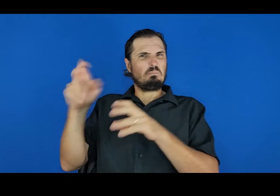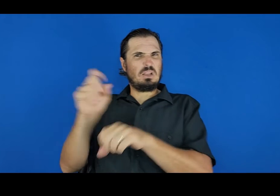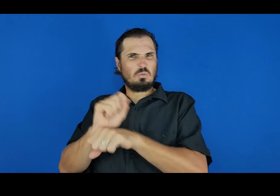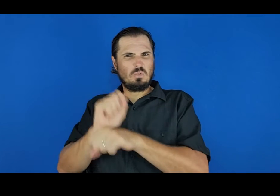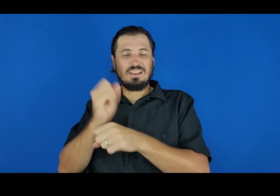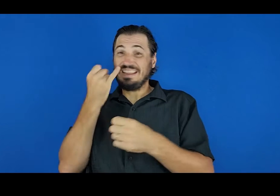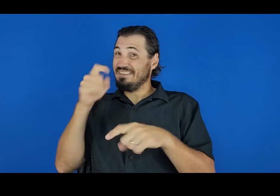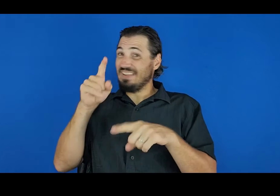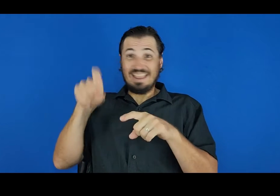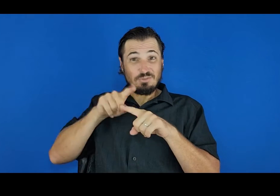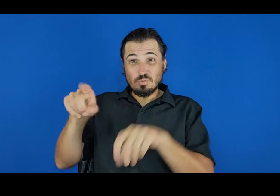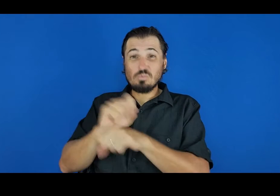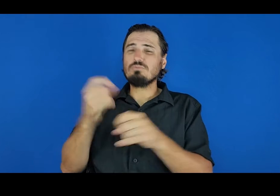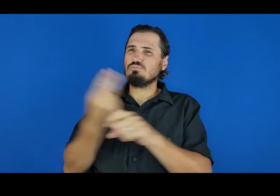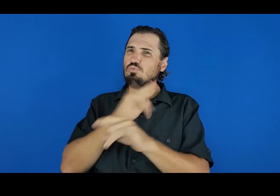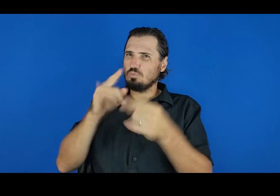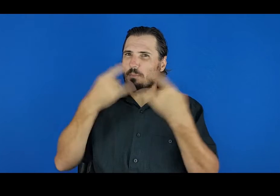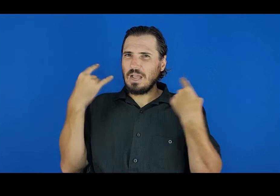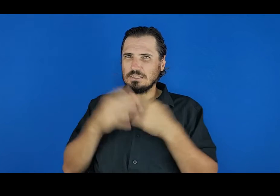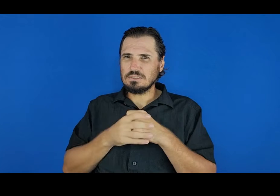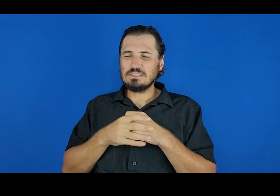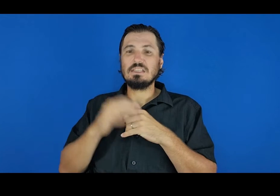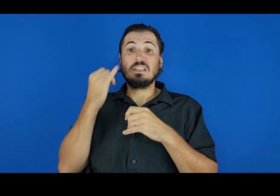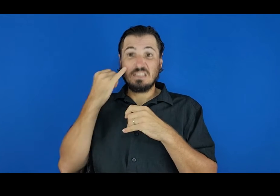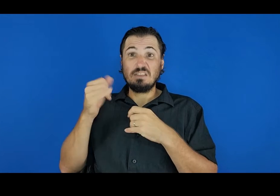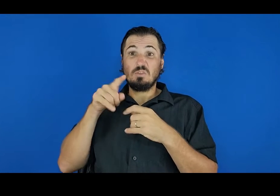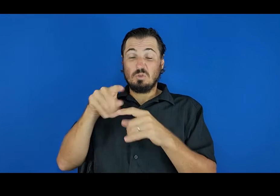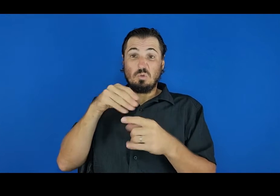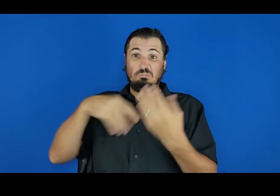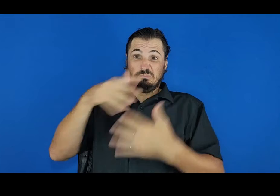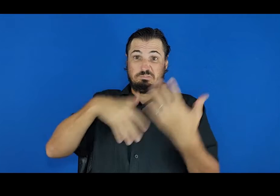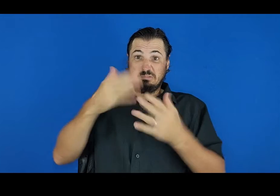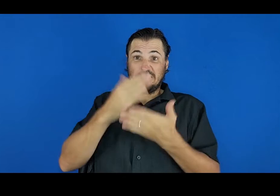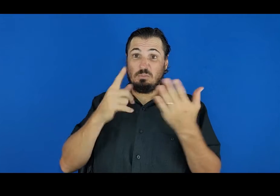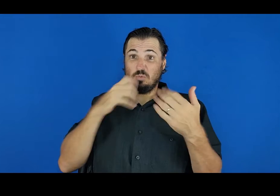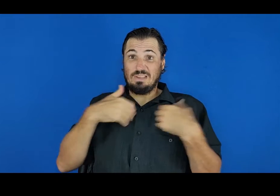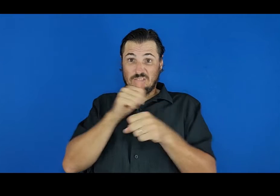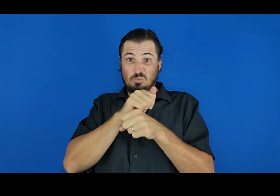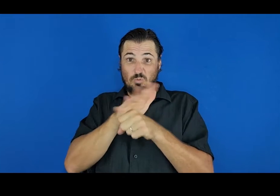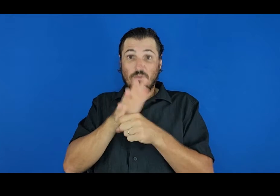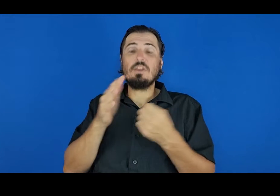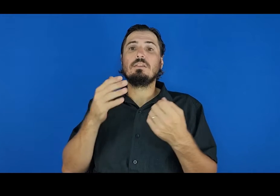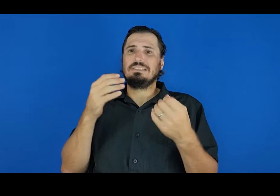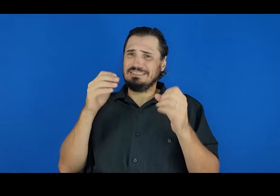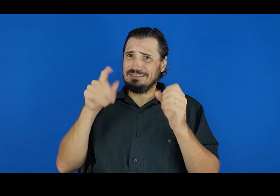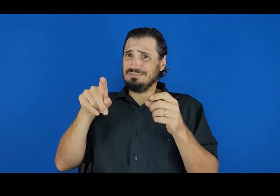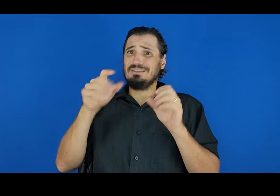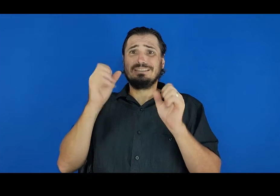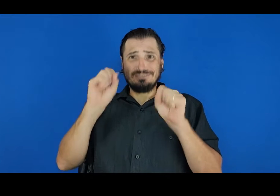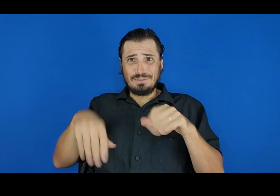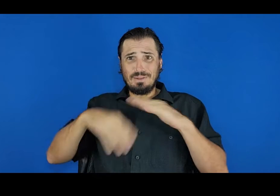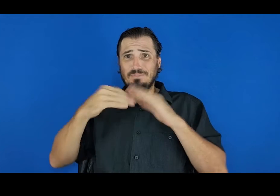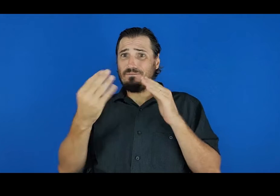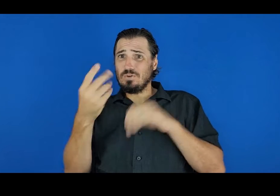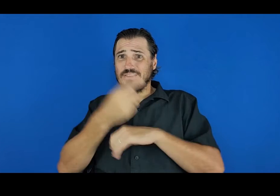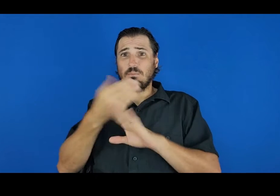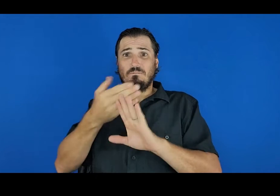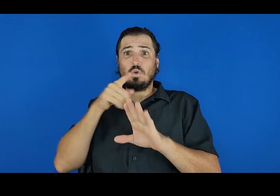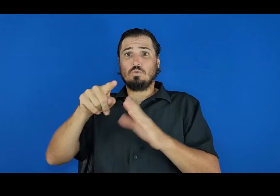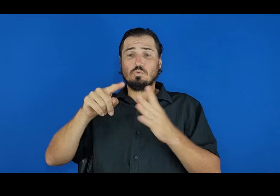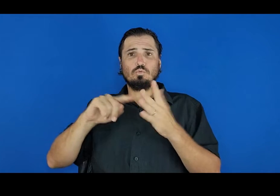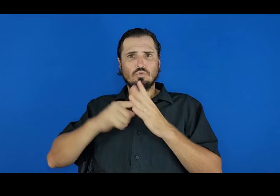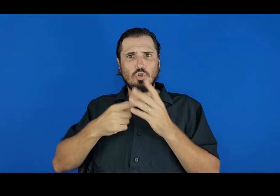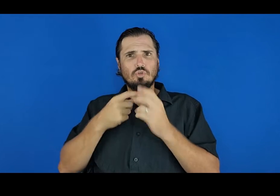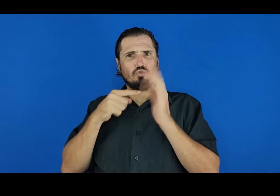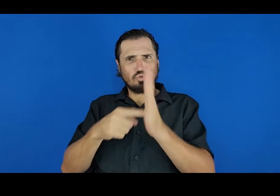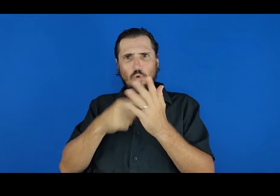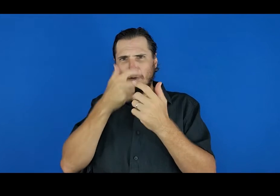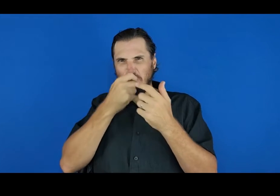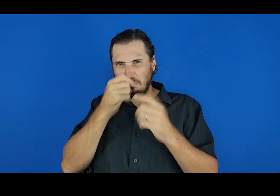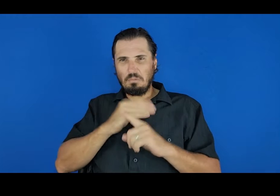sure to wear your mask and avoid close contact with others. If you are exposed to COVID, it can take up to 14 days for you to develop symptoms or to test positive. You should carefully monitor